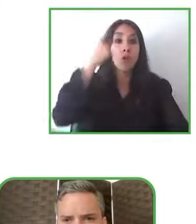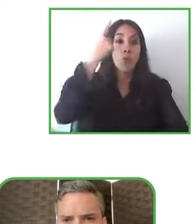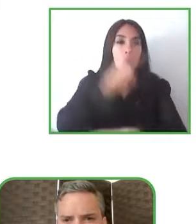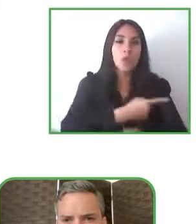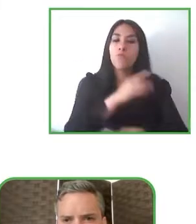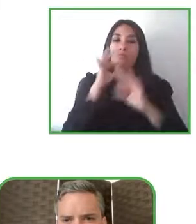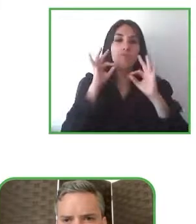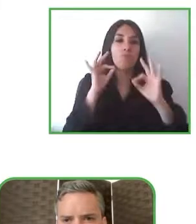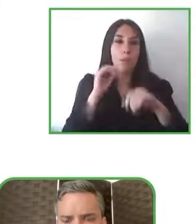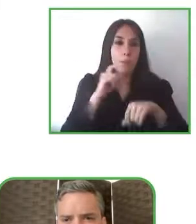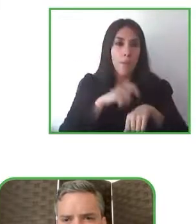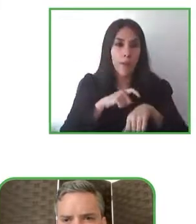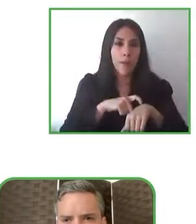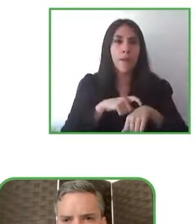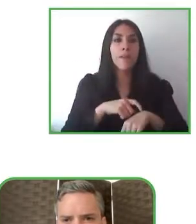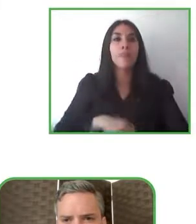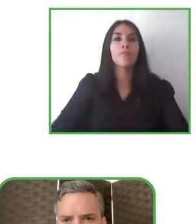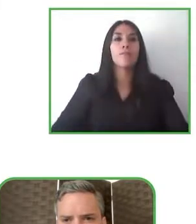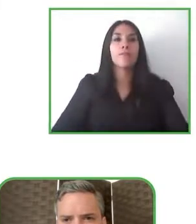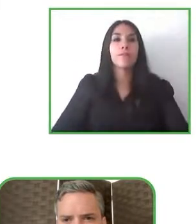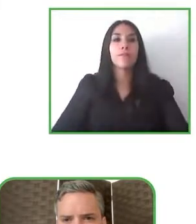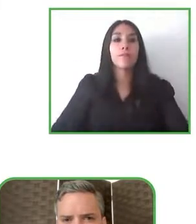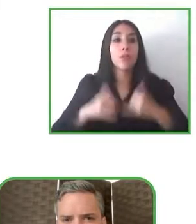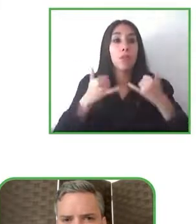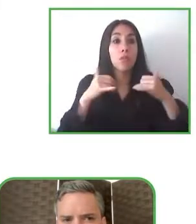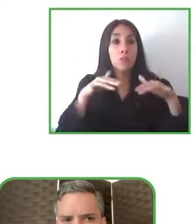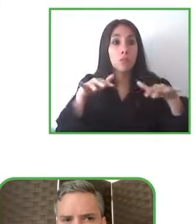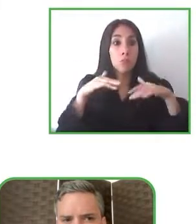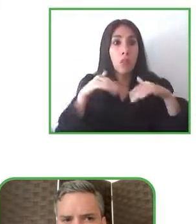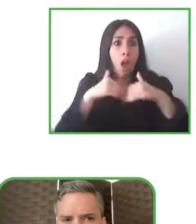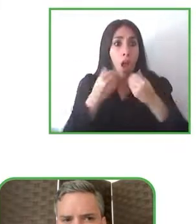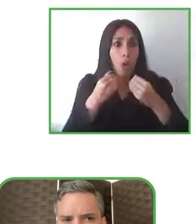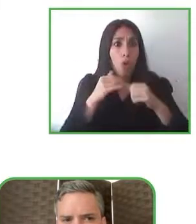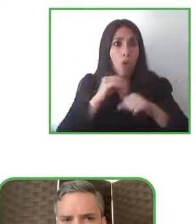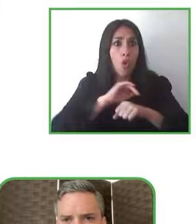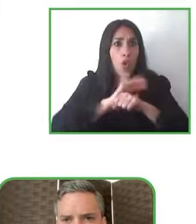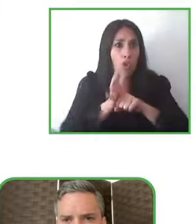us to evolve to solve problems in a fast way or in a faster